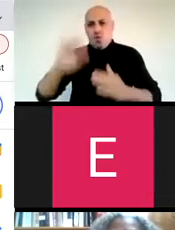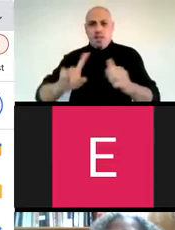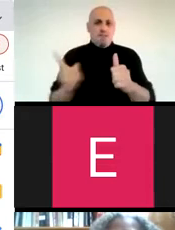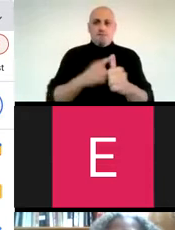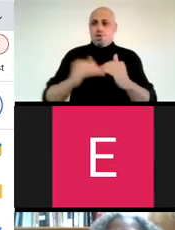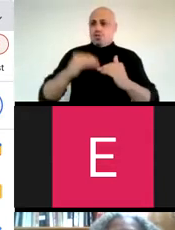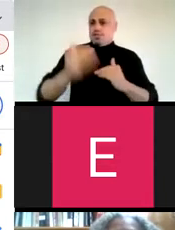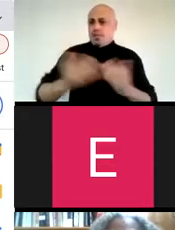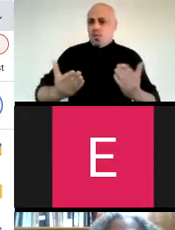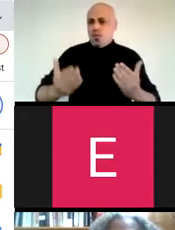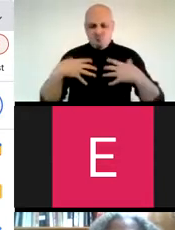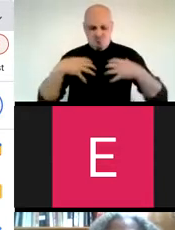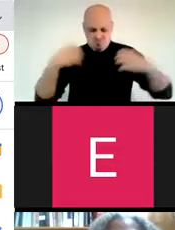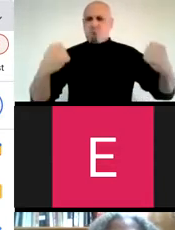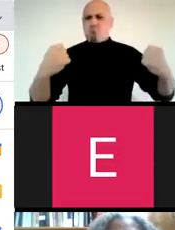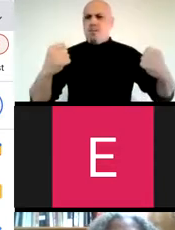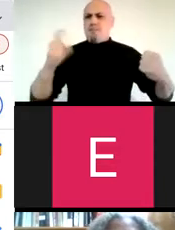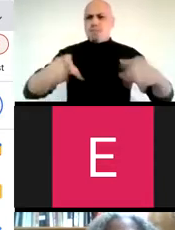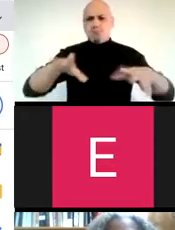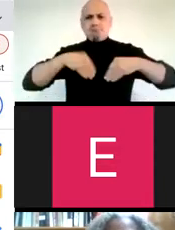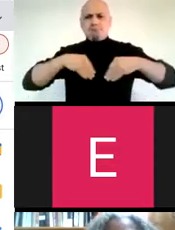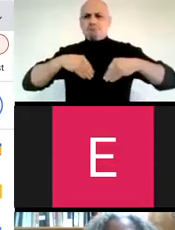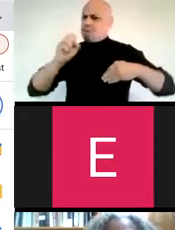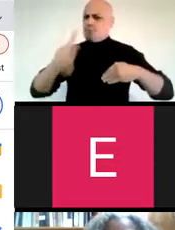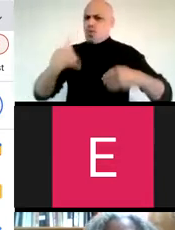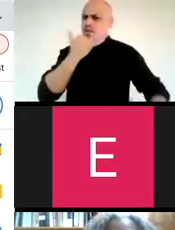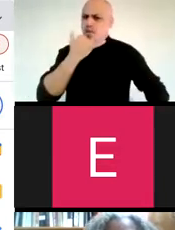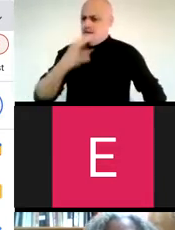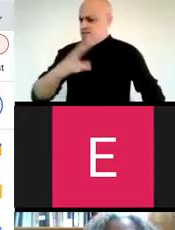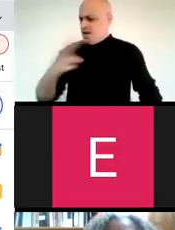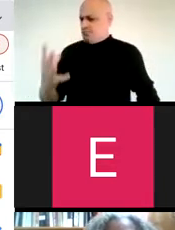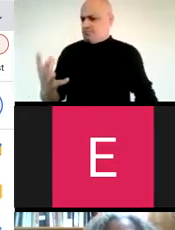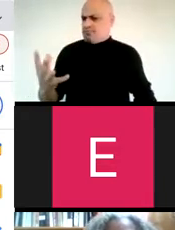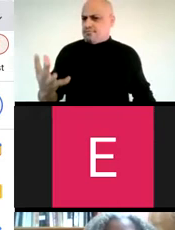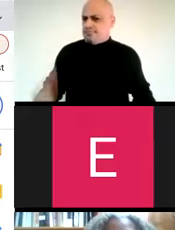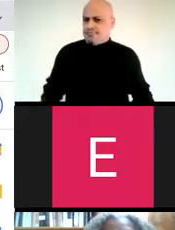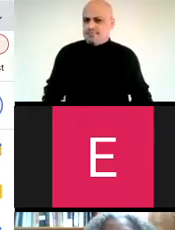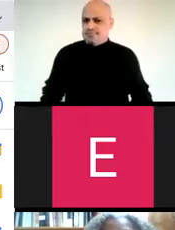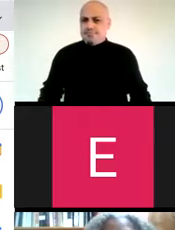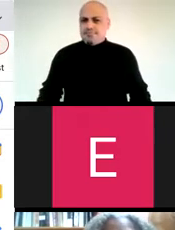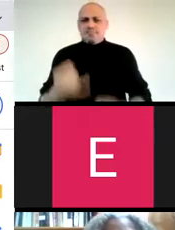why to make the first step we have to be brave and accept it is okay being wrong."